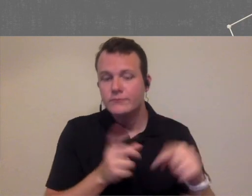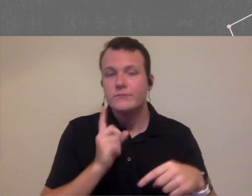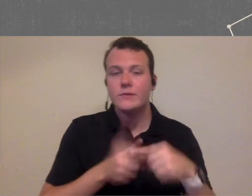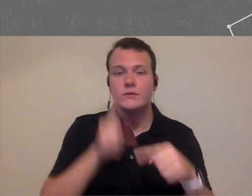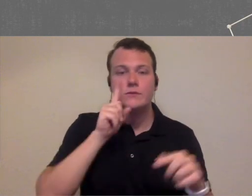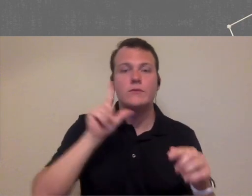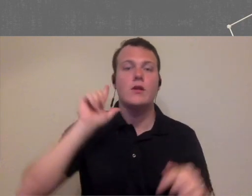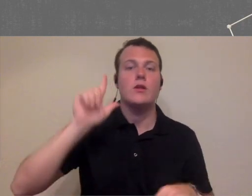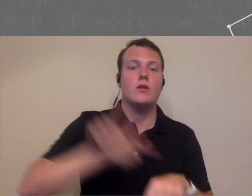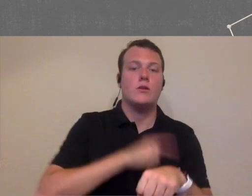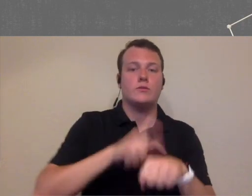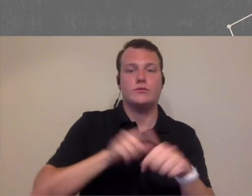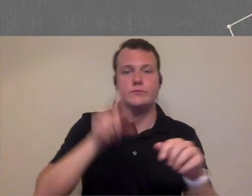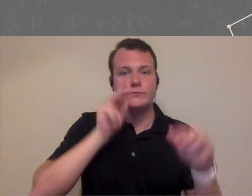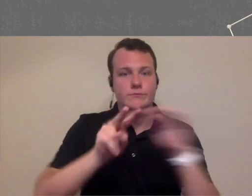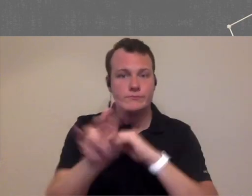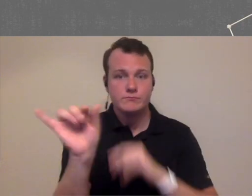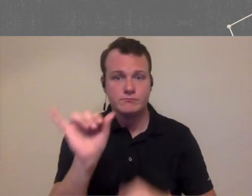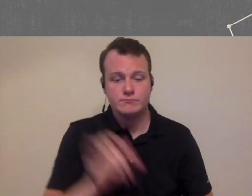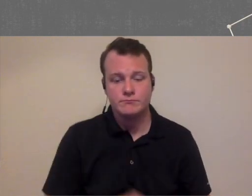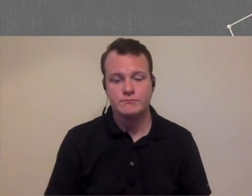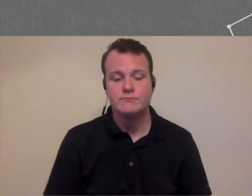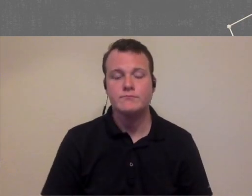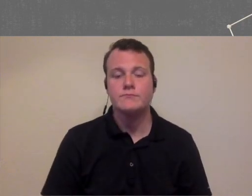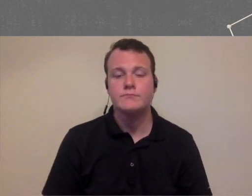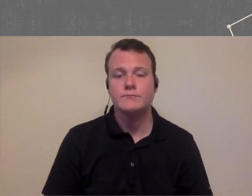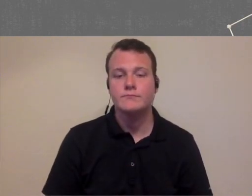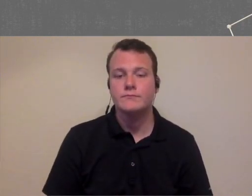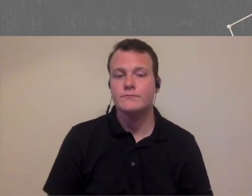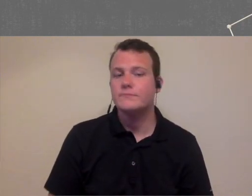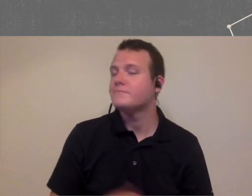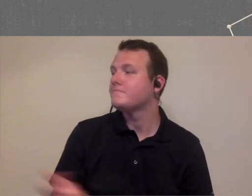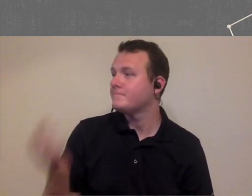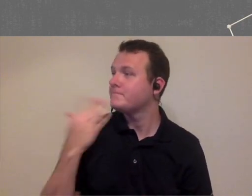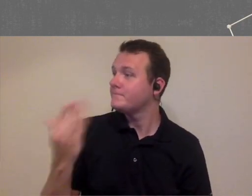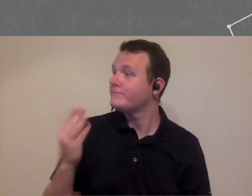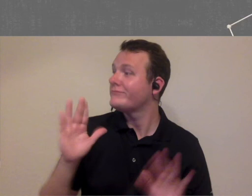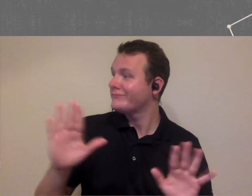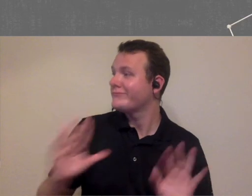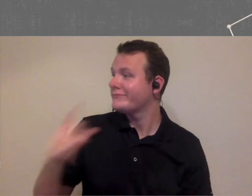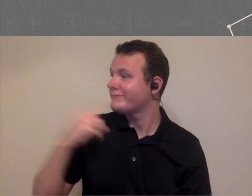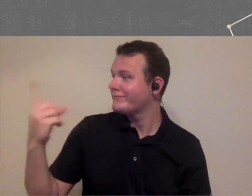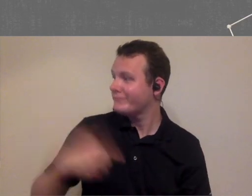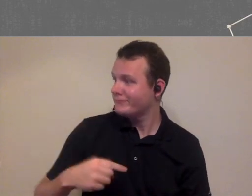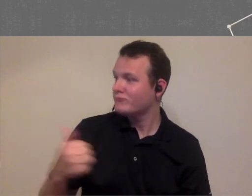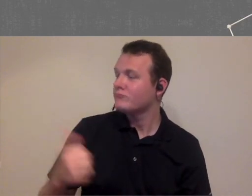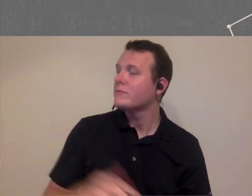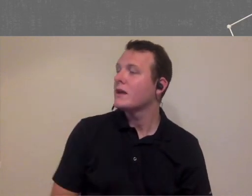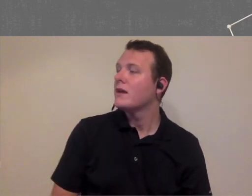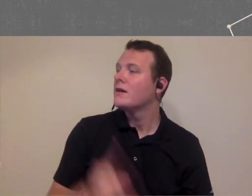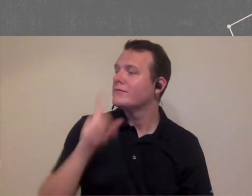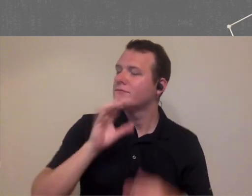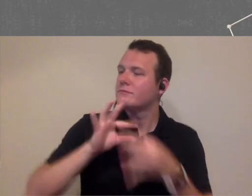kind of long-term projections are thank you that was a great answer and it kind